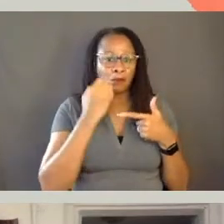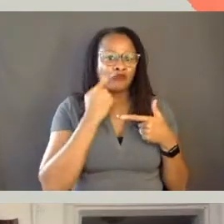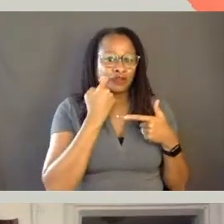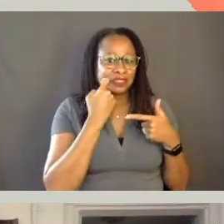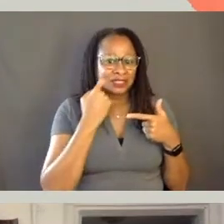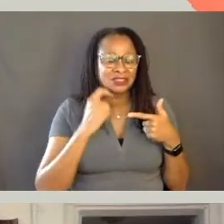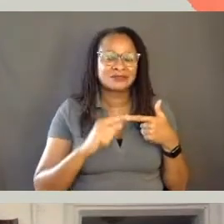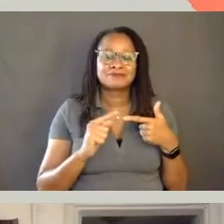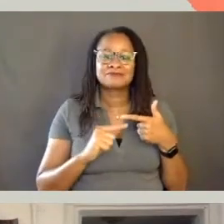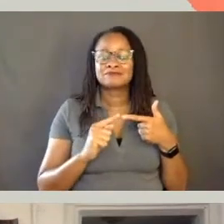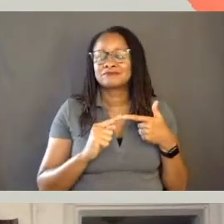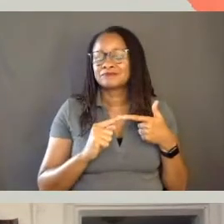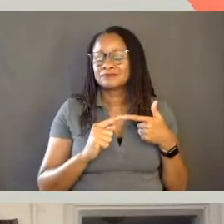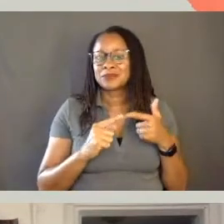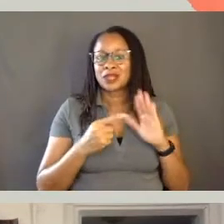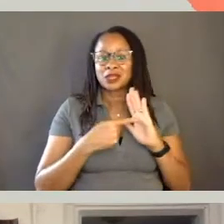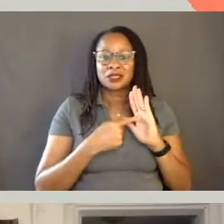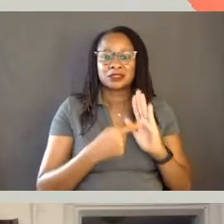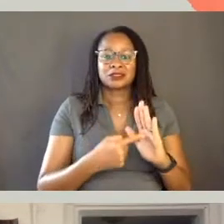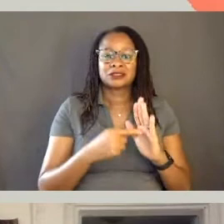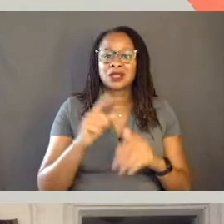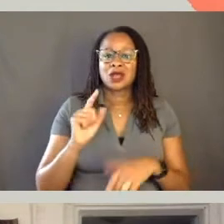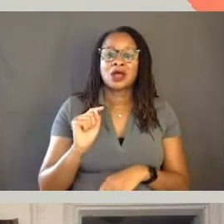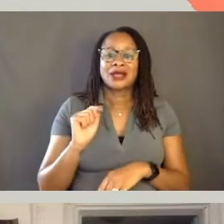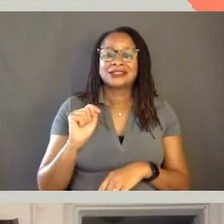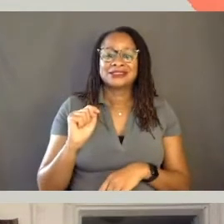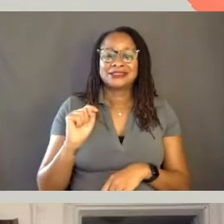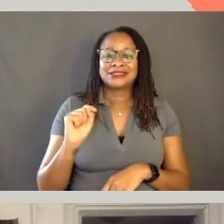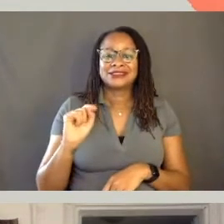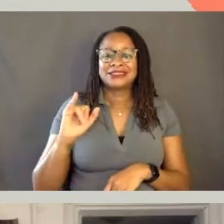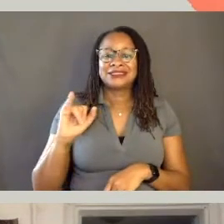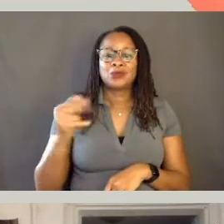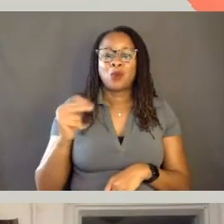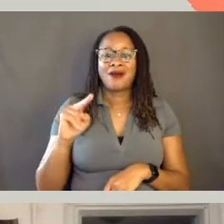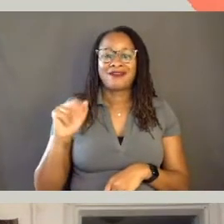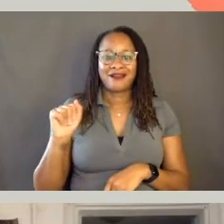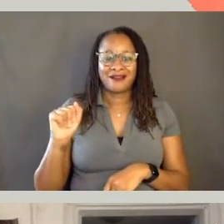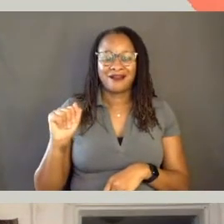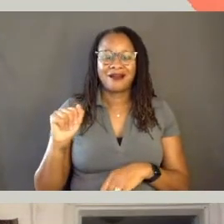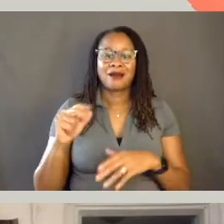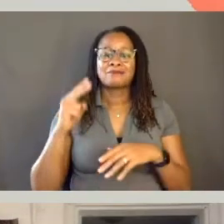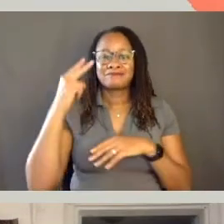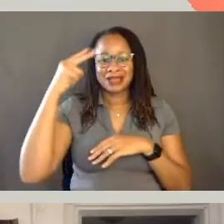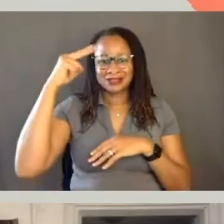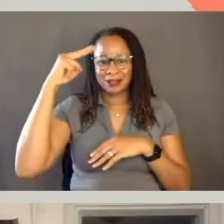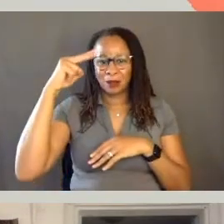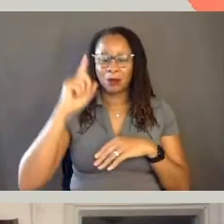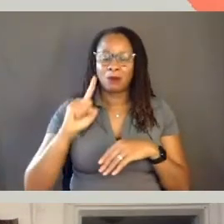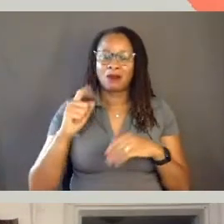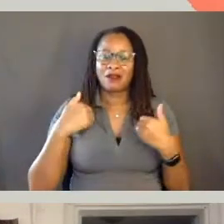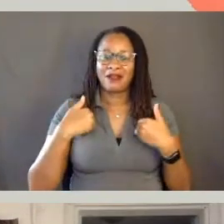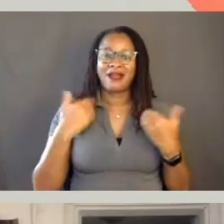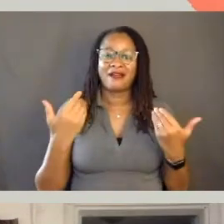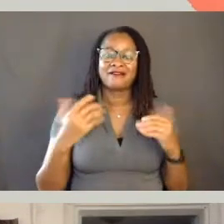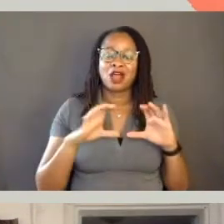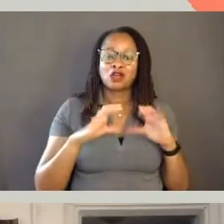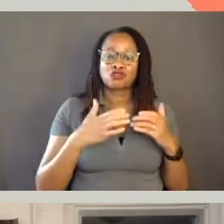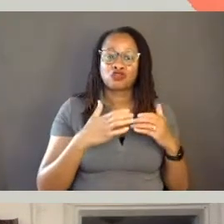I shot those two in Tijuana, Mexico where there is a group of Haitians, I mean, not just Haitians